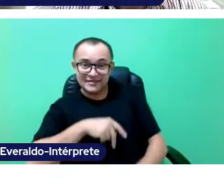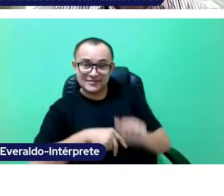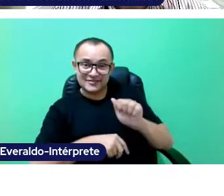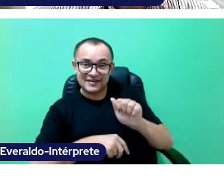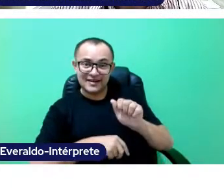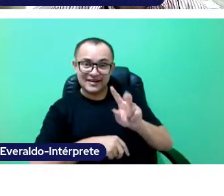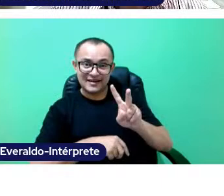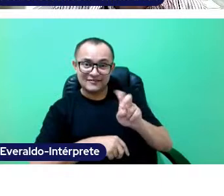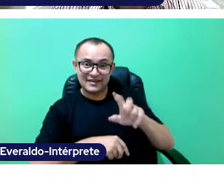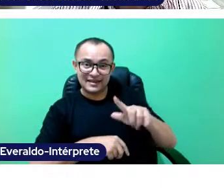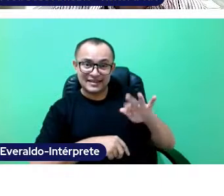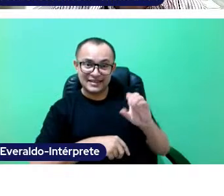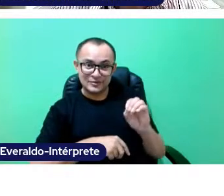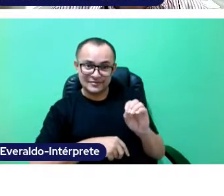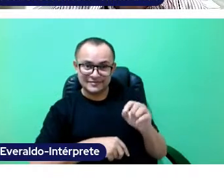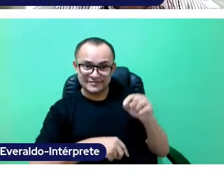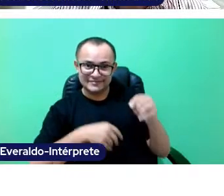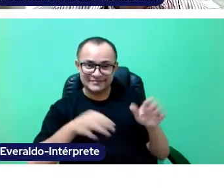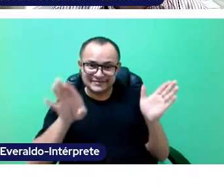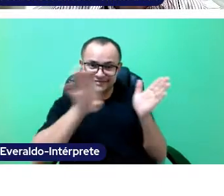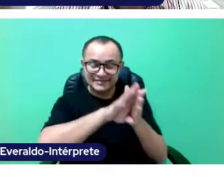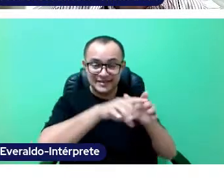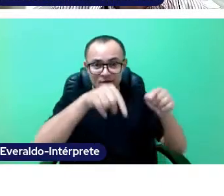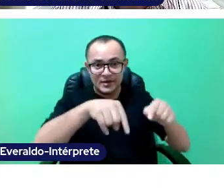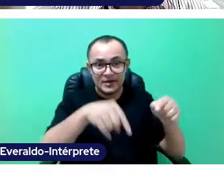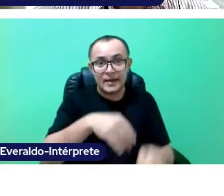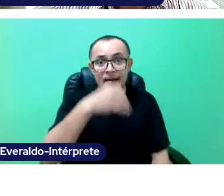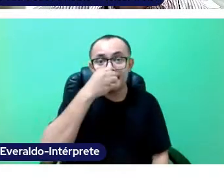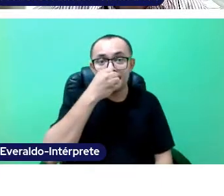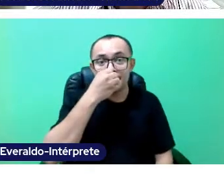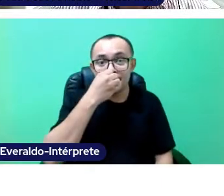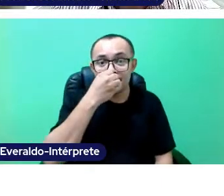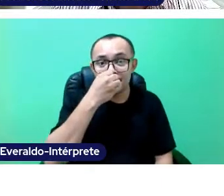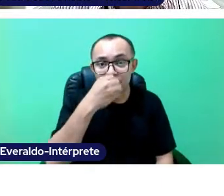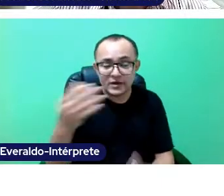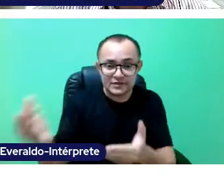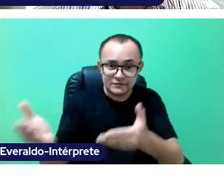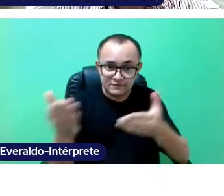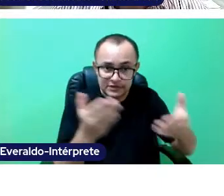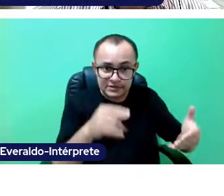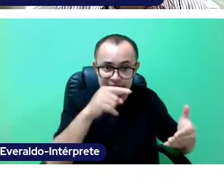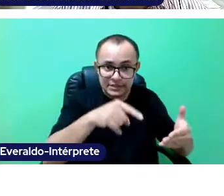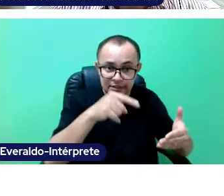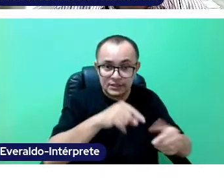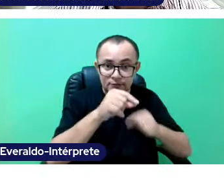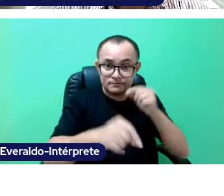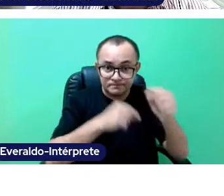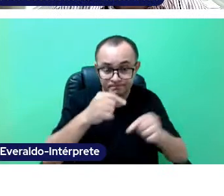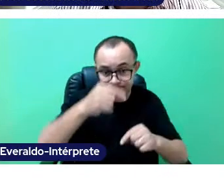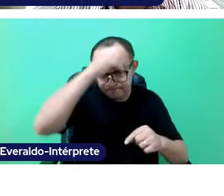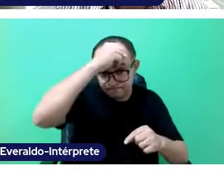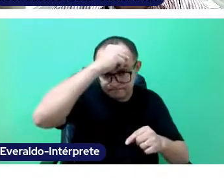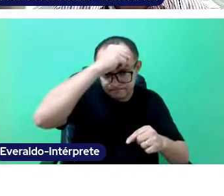I would also like to welcome the municipal networks that are here with us,